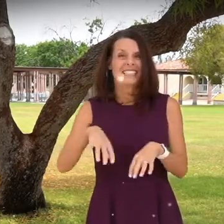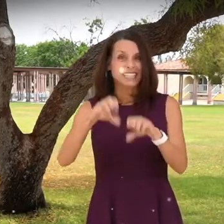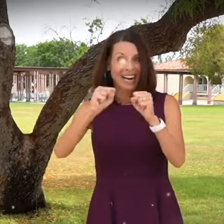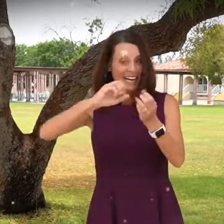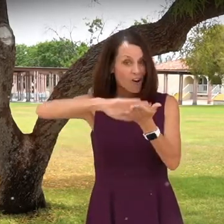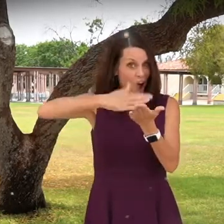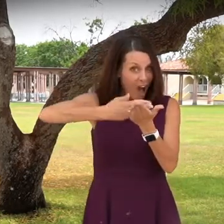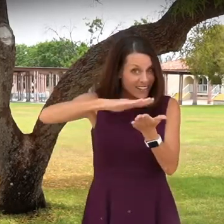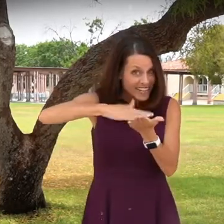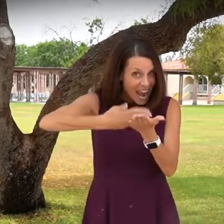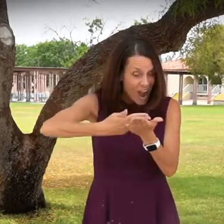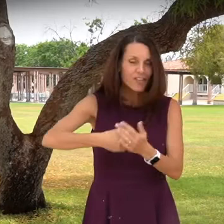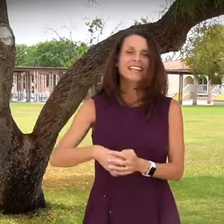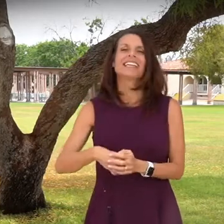THEY WERE TAKING CULINARY ART